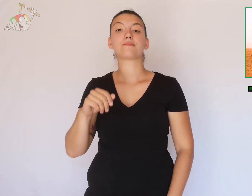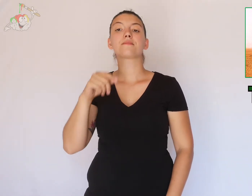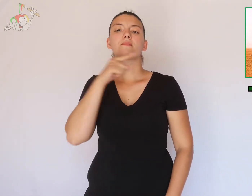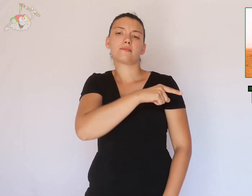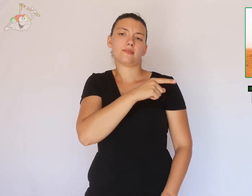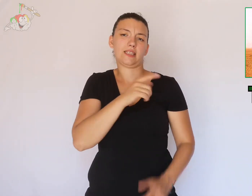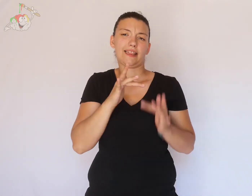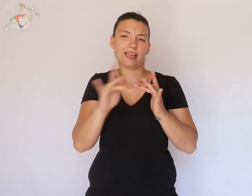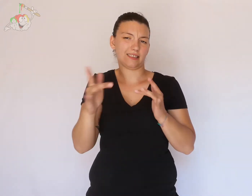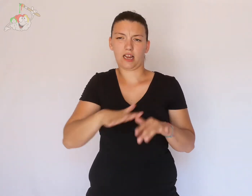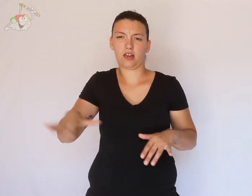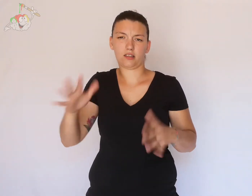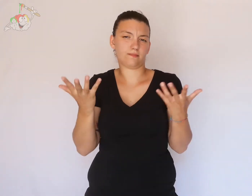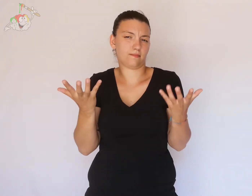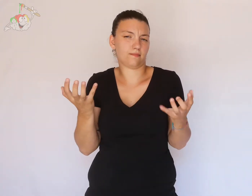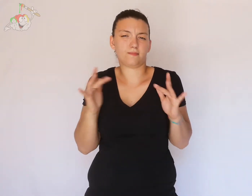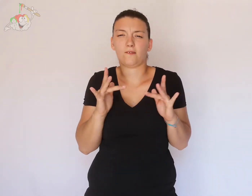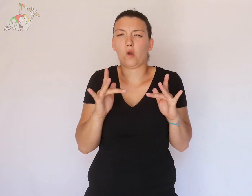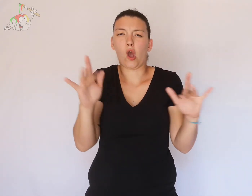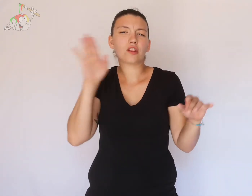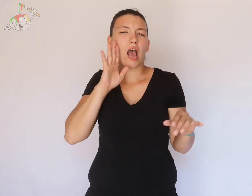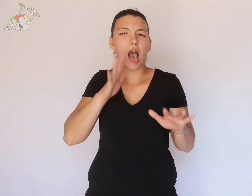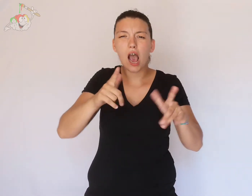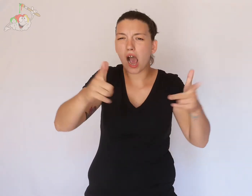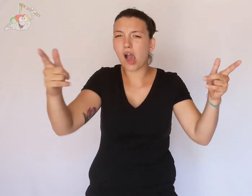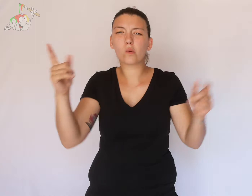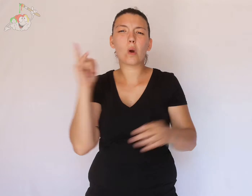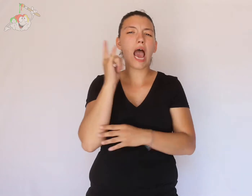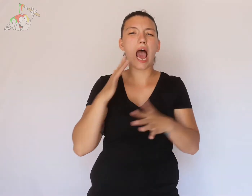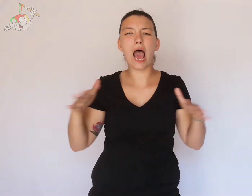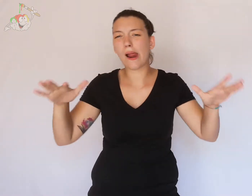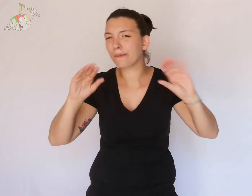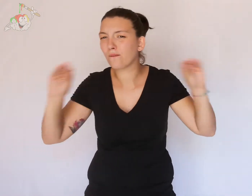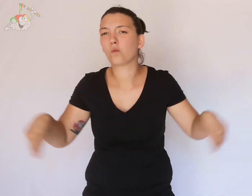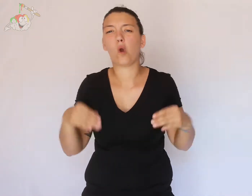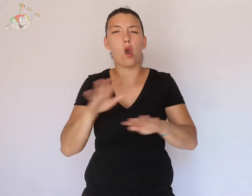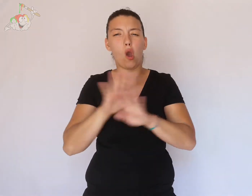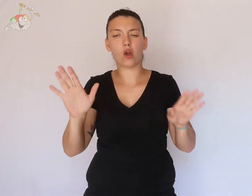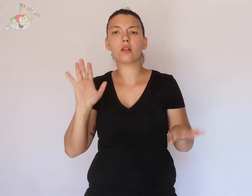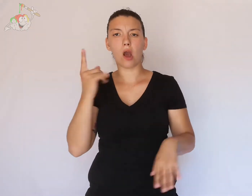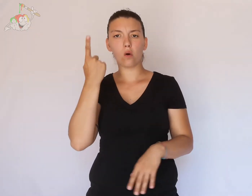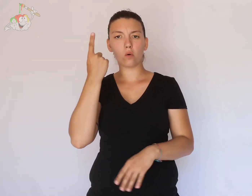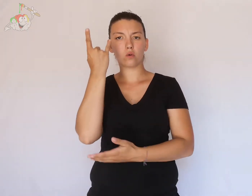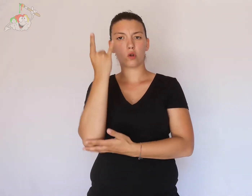The desert is devoid of water and vegetation but there was this